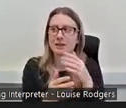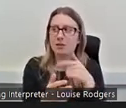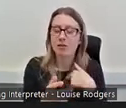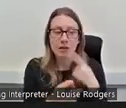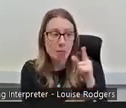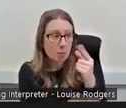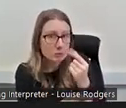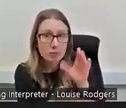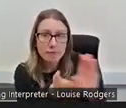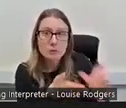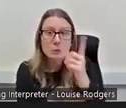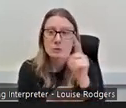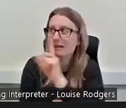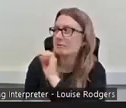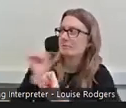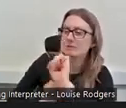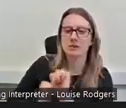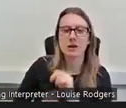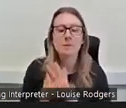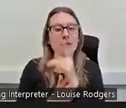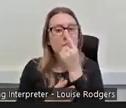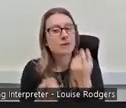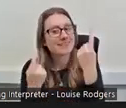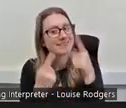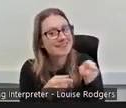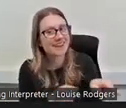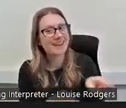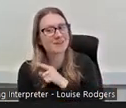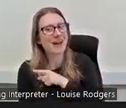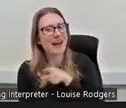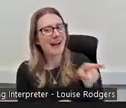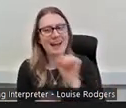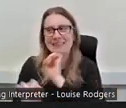and I could start to understand and see why. So that's my role,